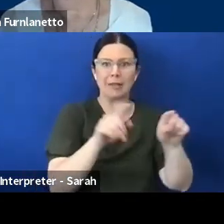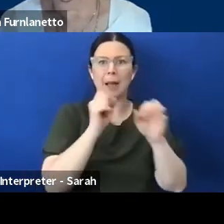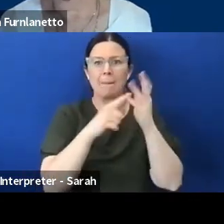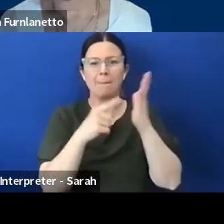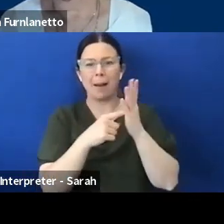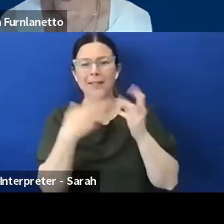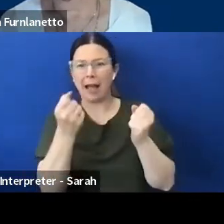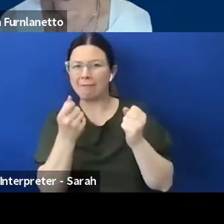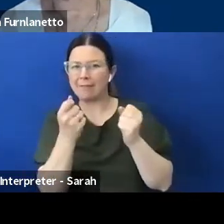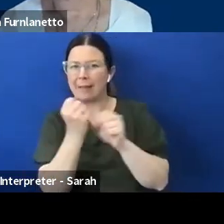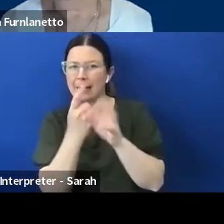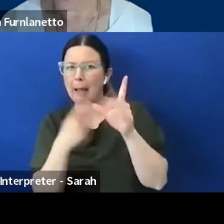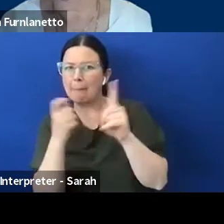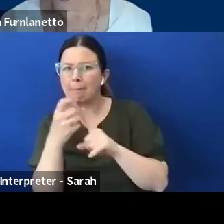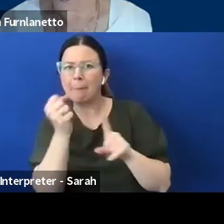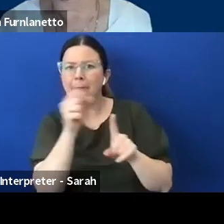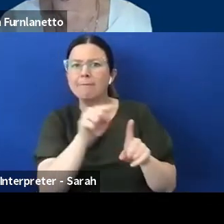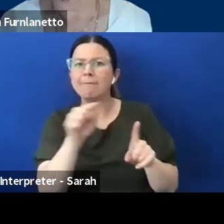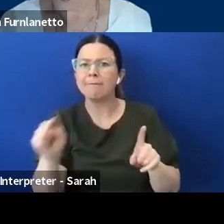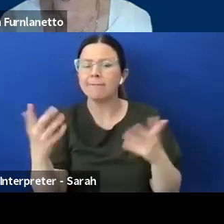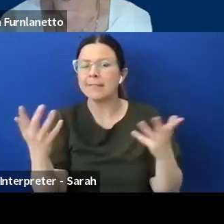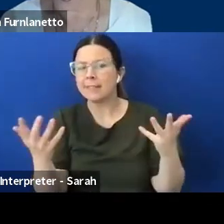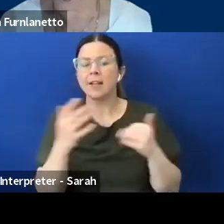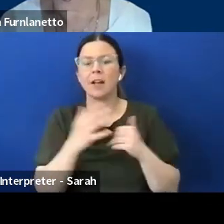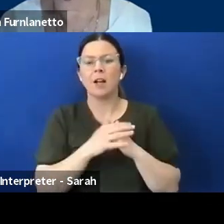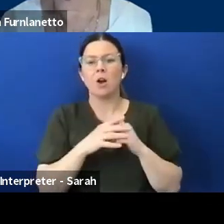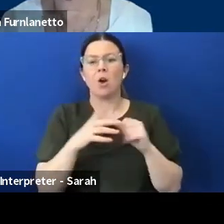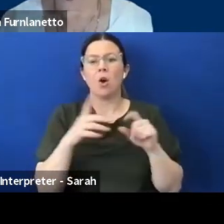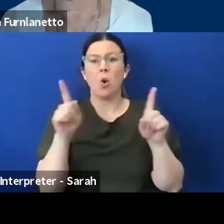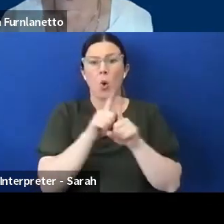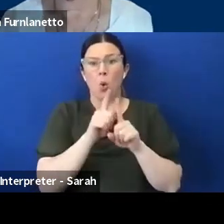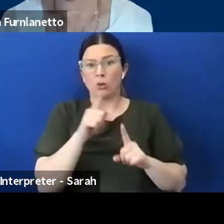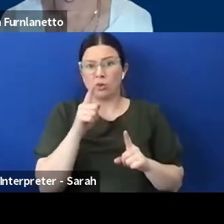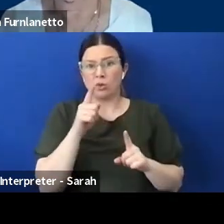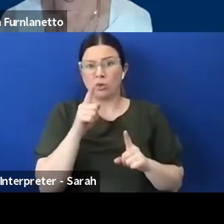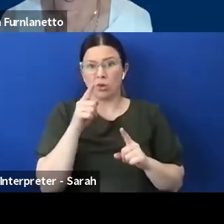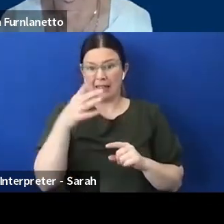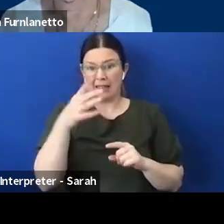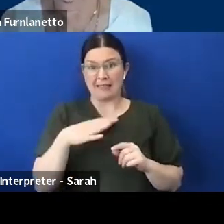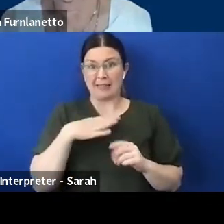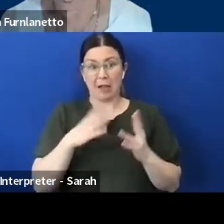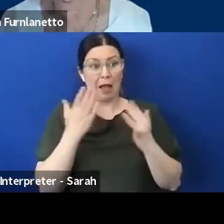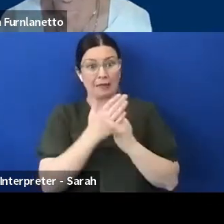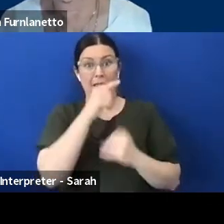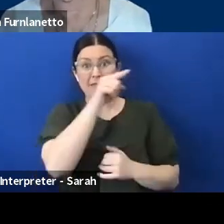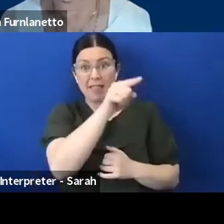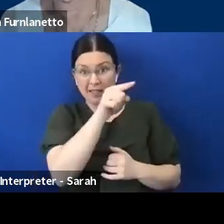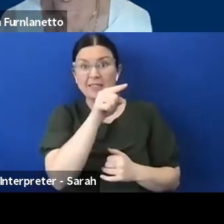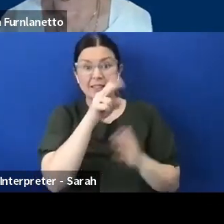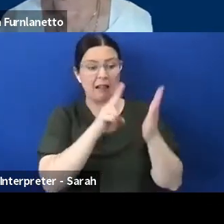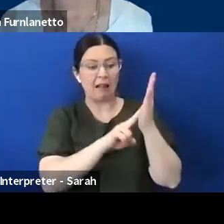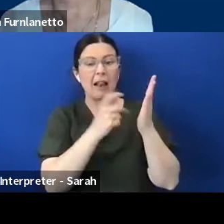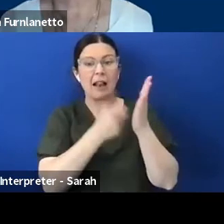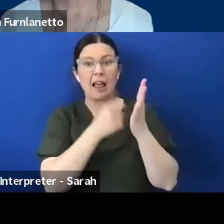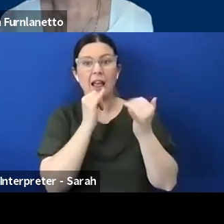You also need the internet in order to go through the NRS on a mobile phone, TTY was